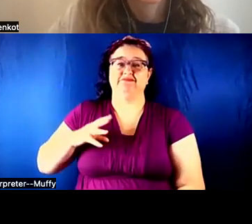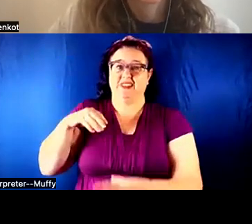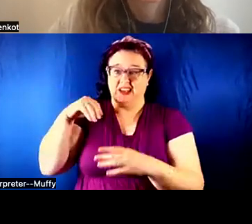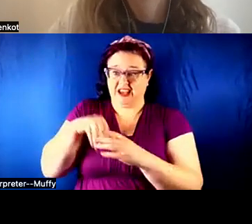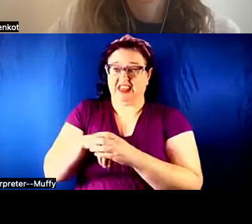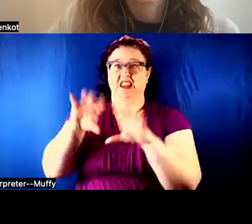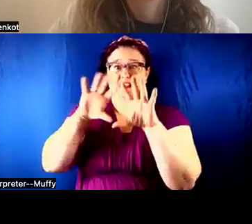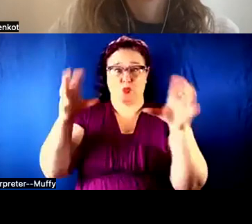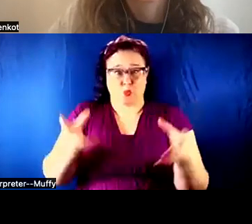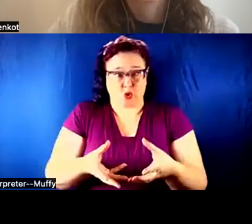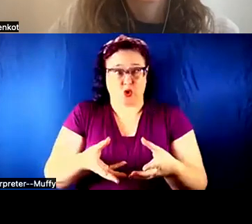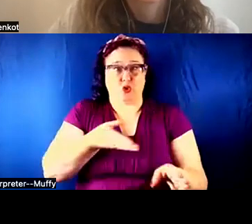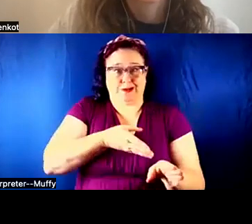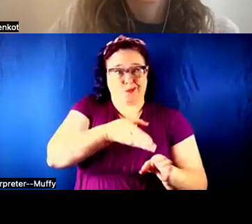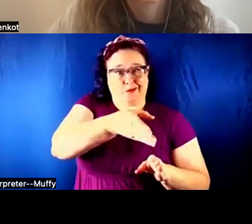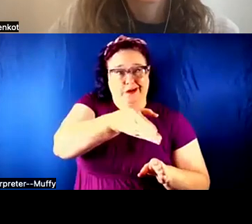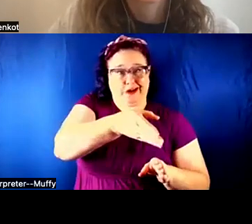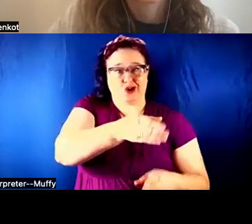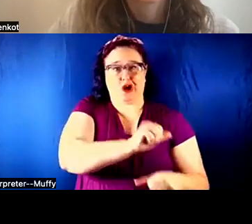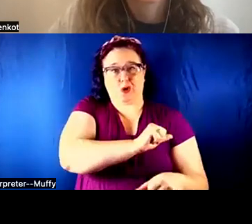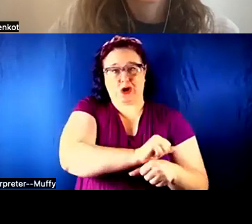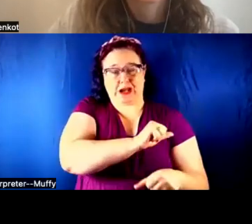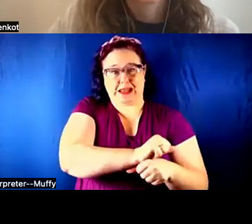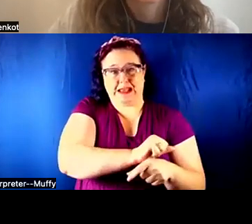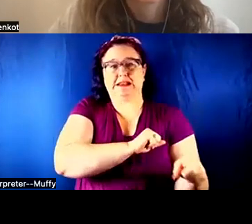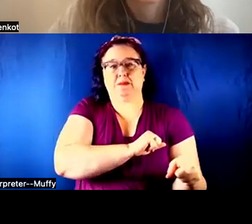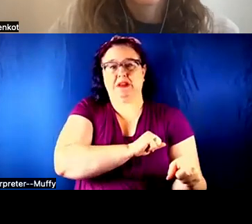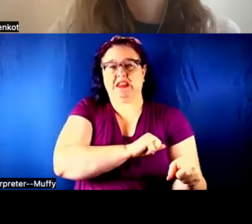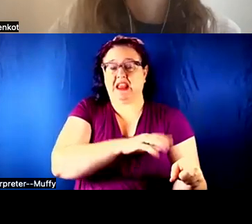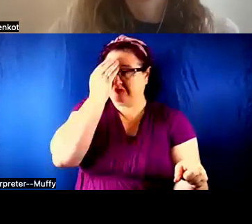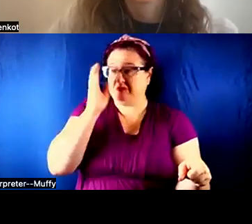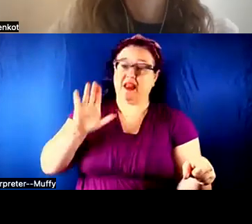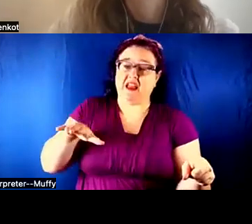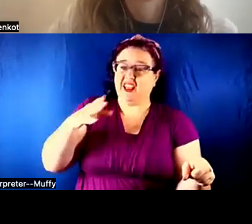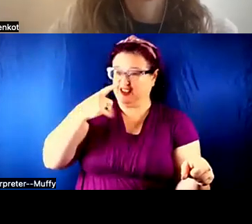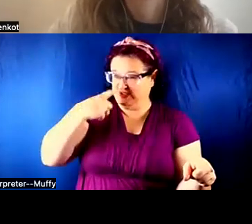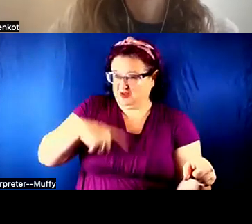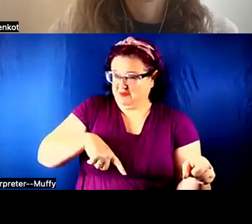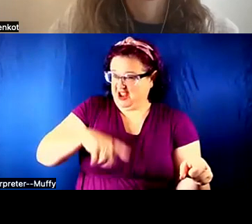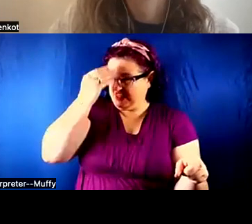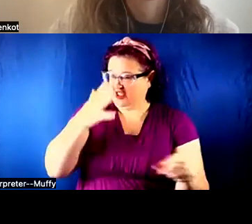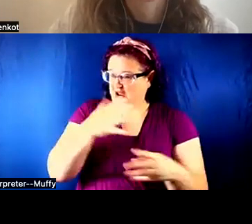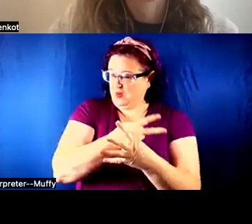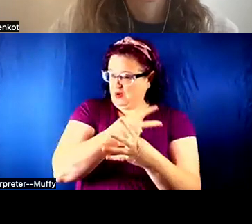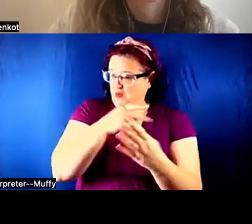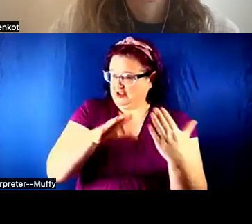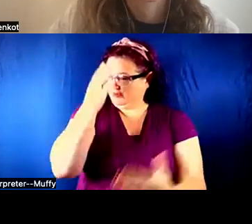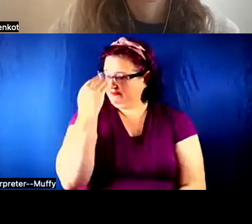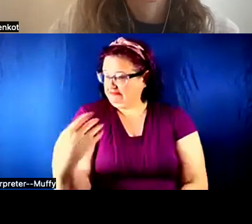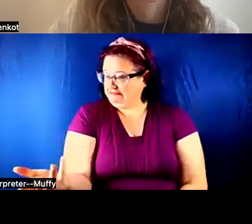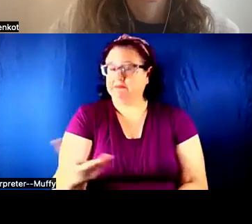this area, at least asking them to let their grad students know and trying to realize